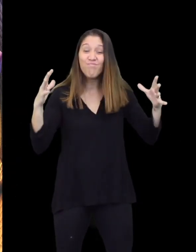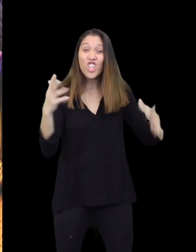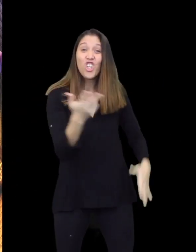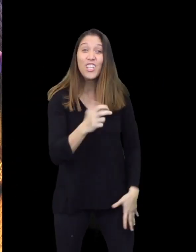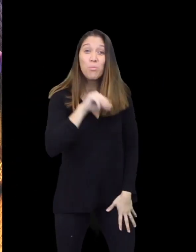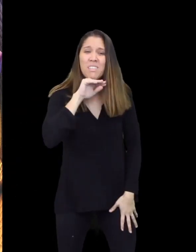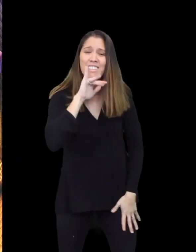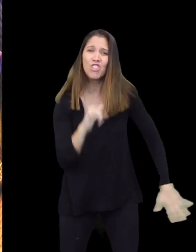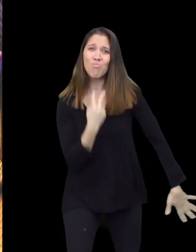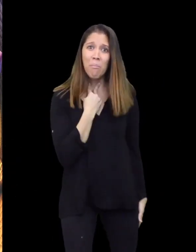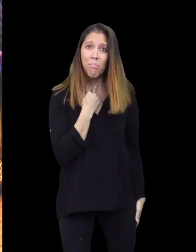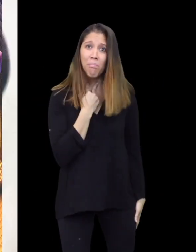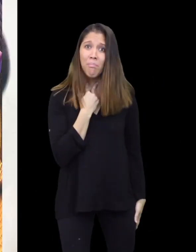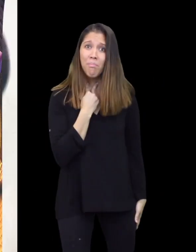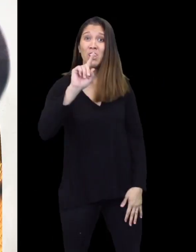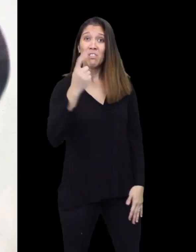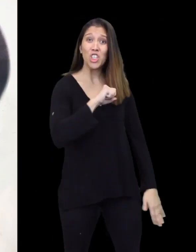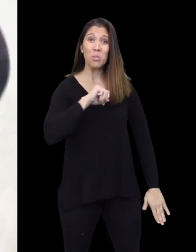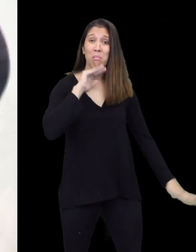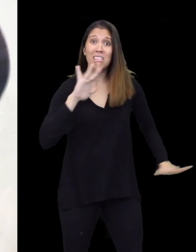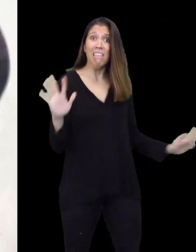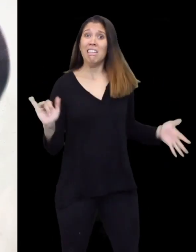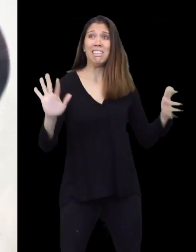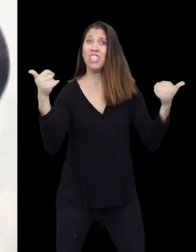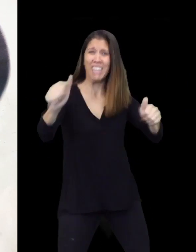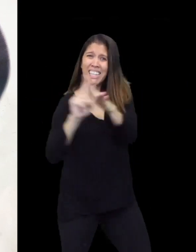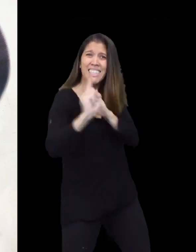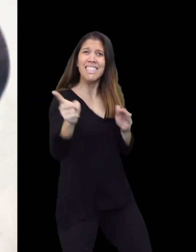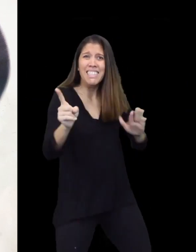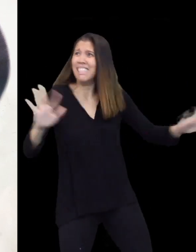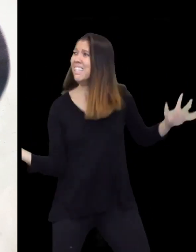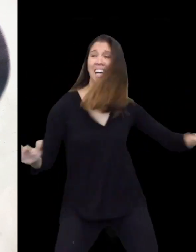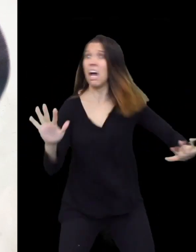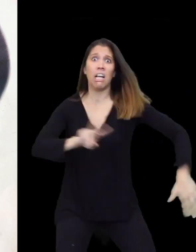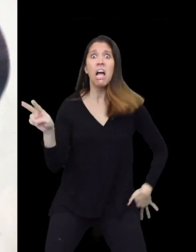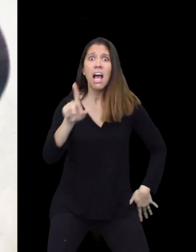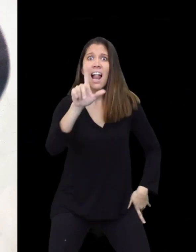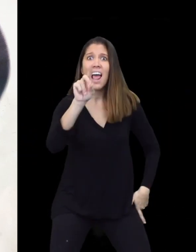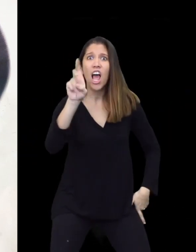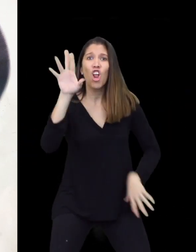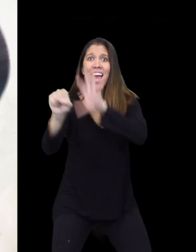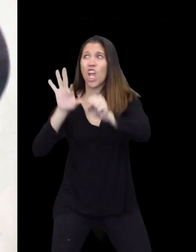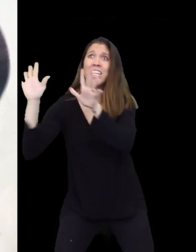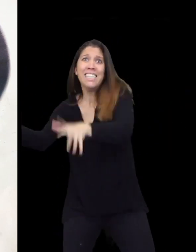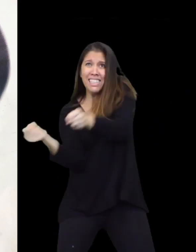The three pigs was trapped! The first Superpig attempted to flee. He looked around and saw a ladder.